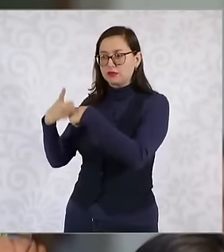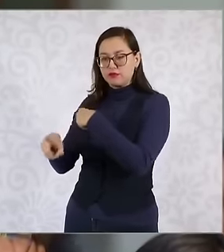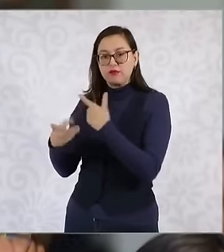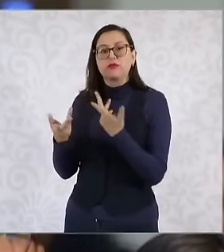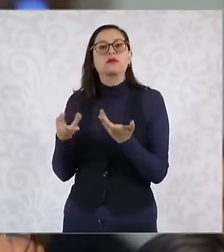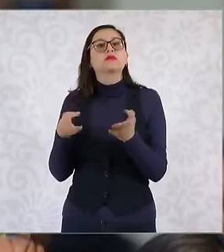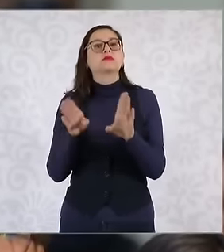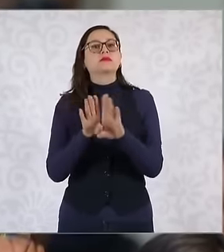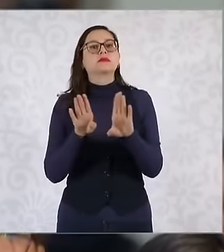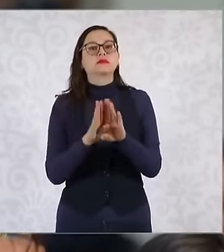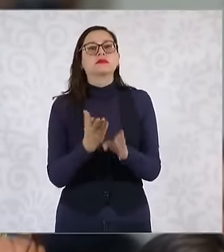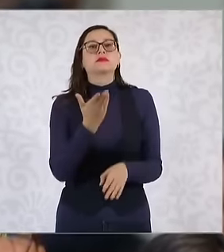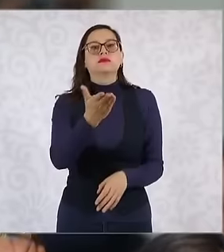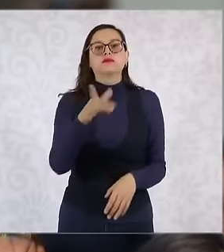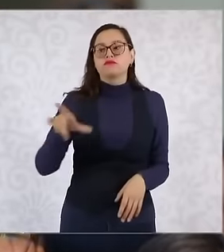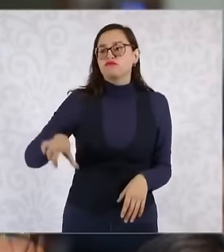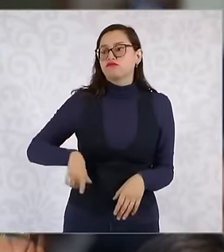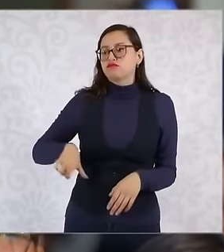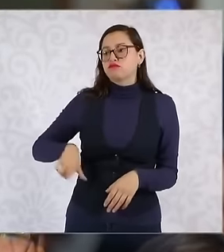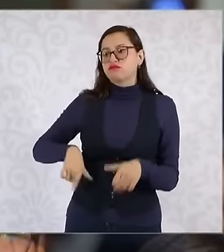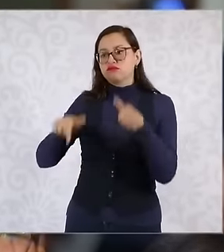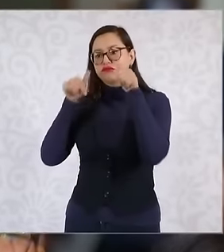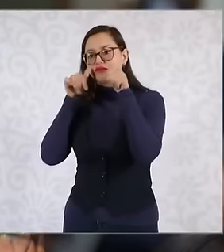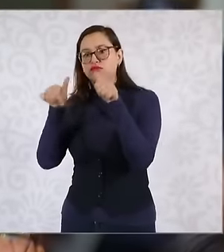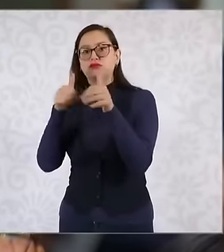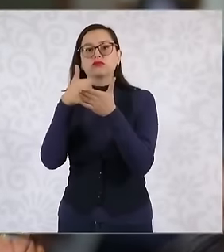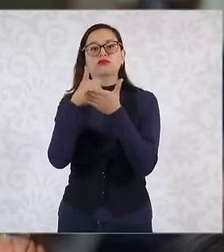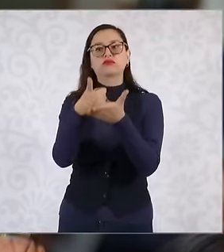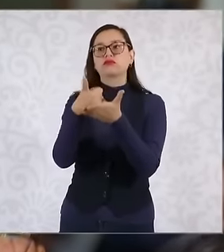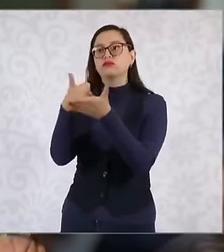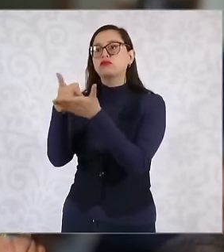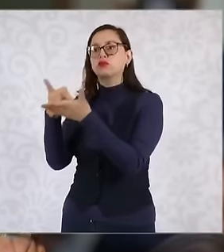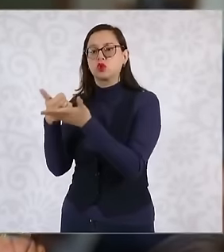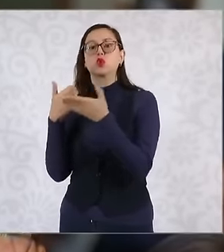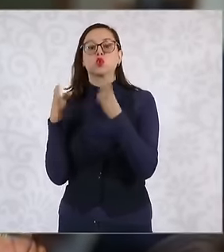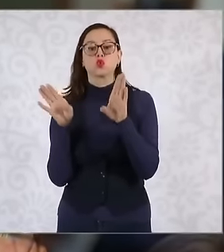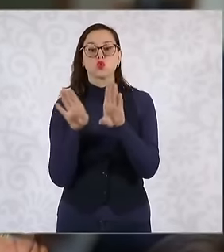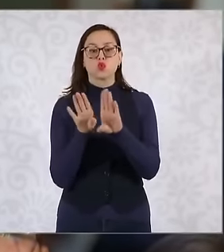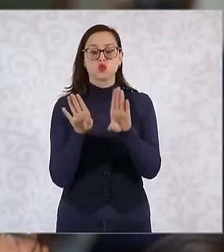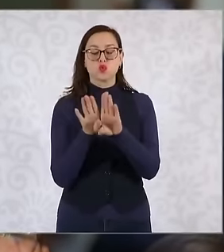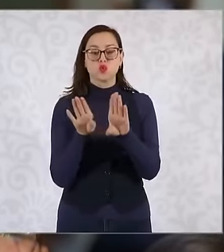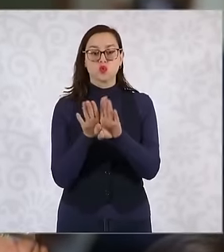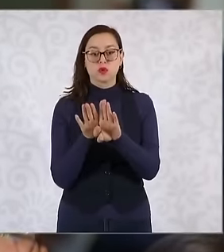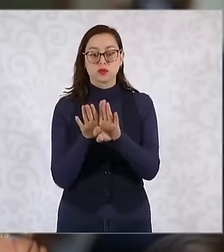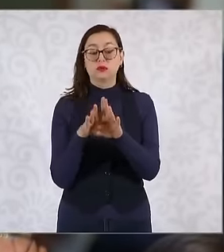their government is going to proceed to help the victims of the hurricane and also on the issue of whether it has